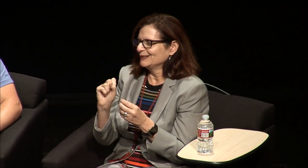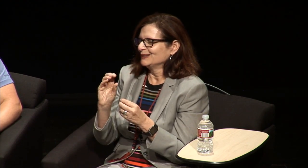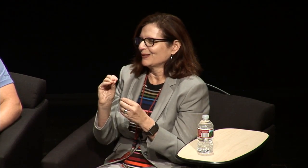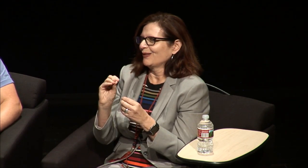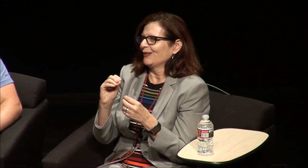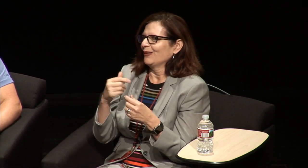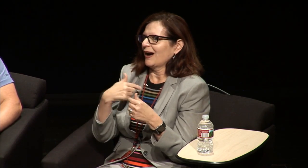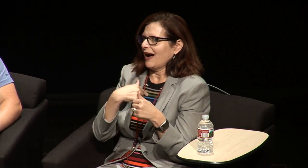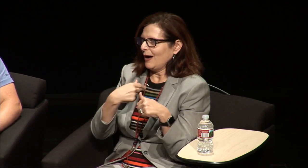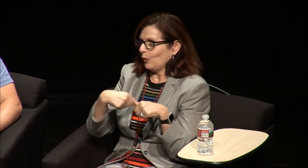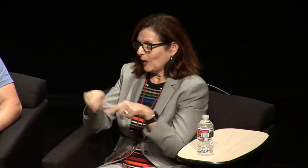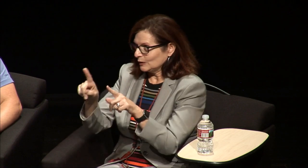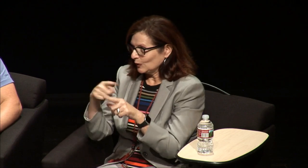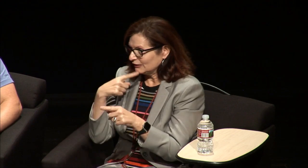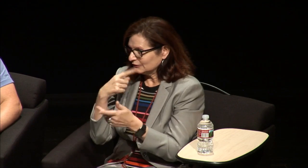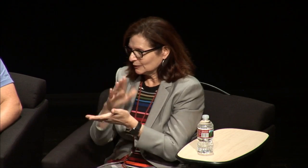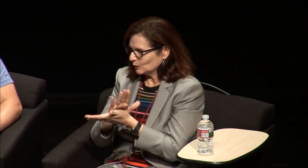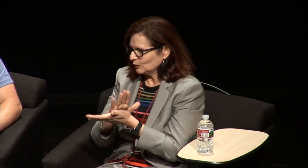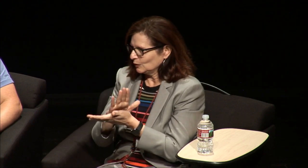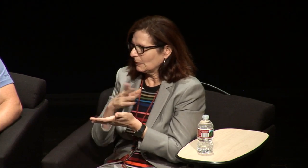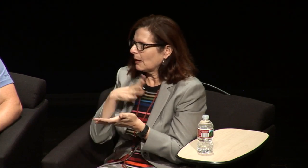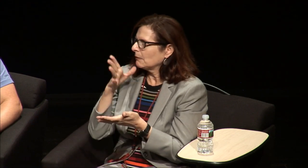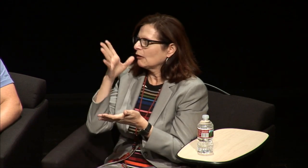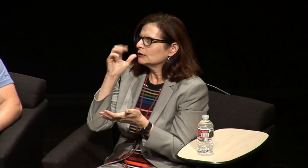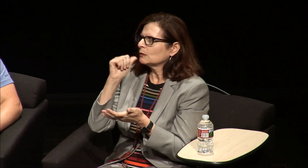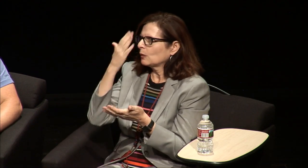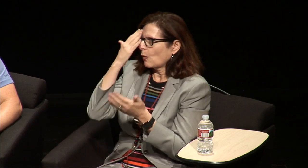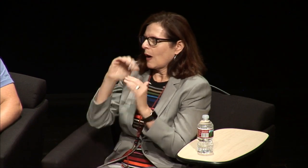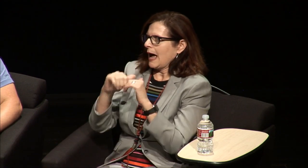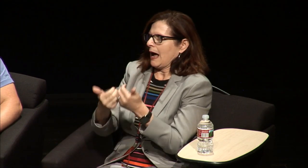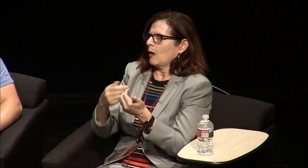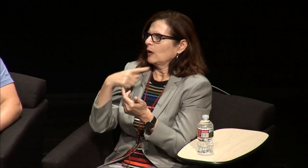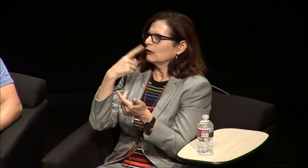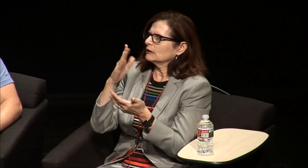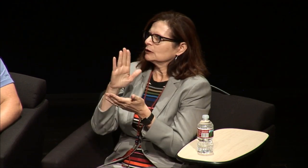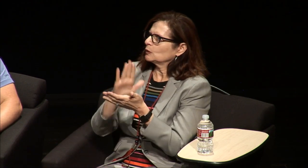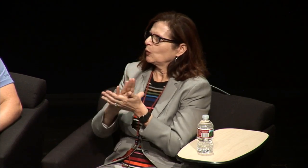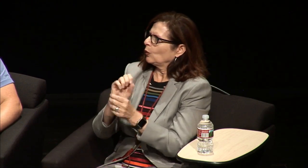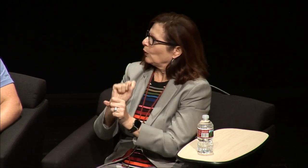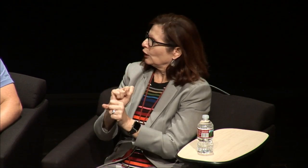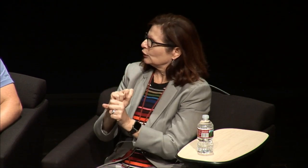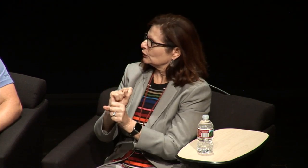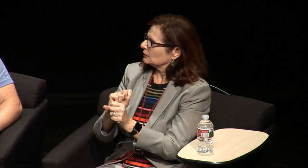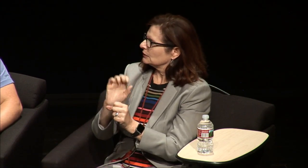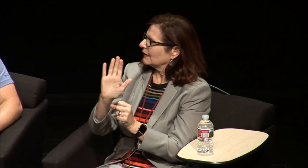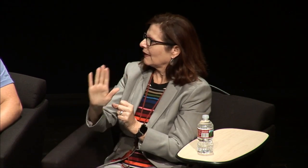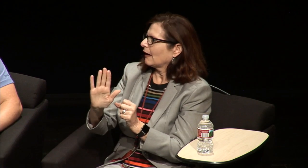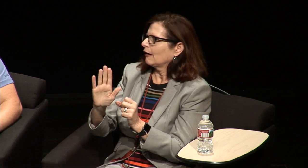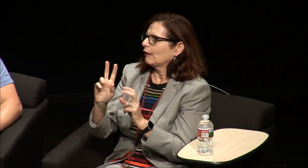school was like so as a student at a public hearing school my parents really